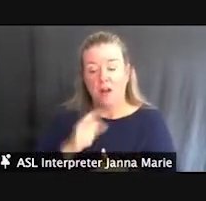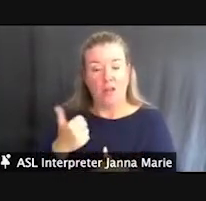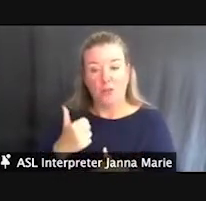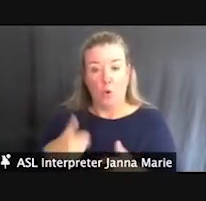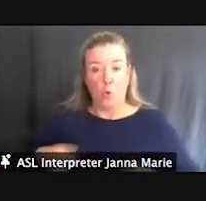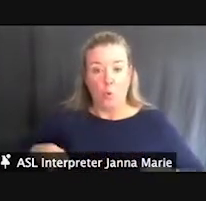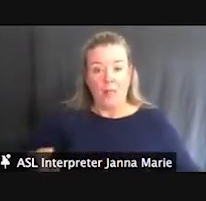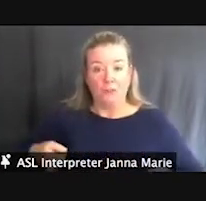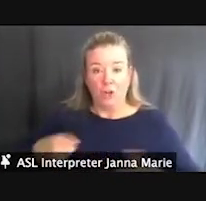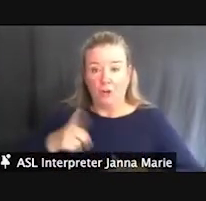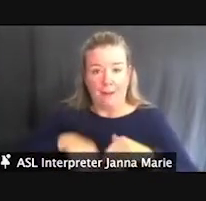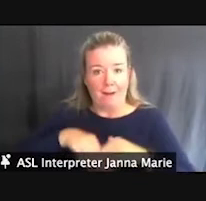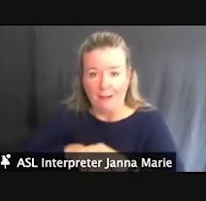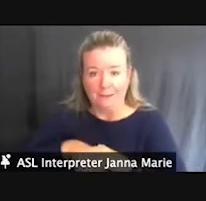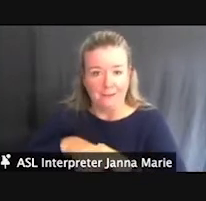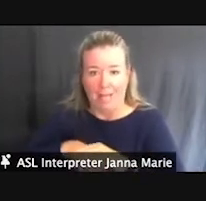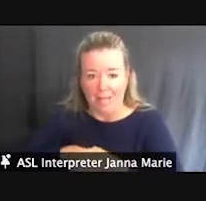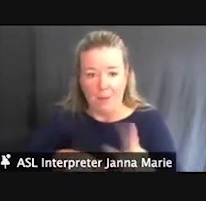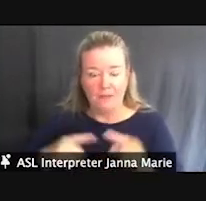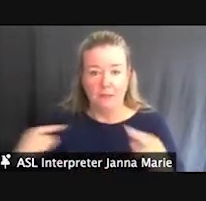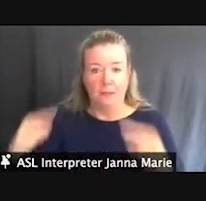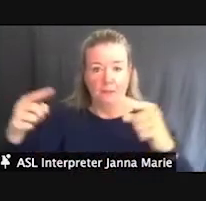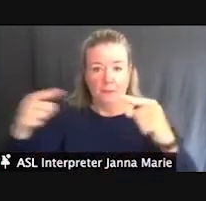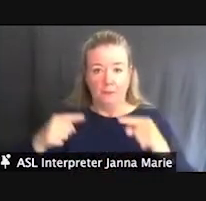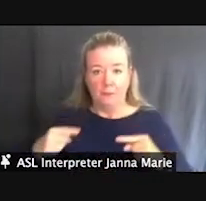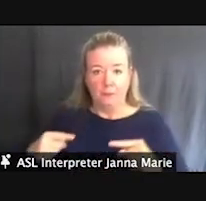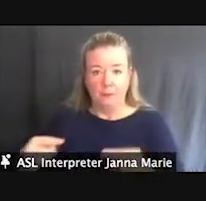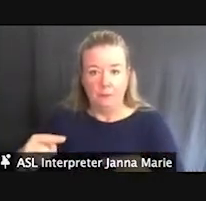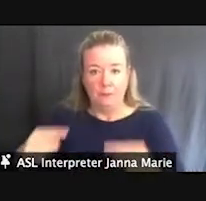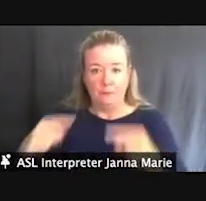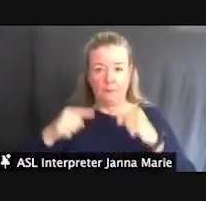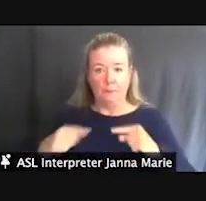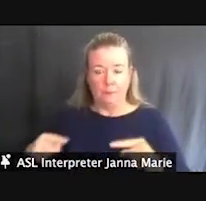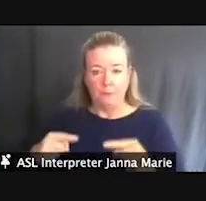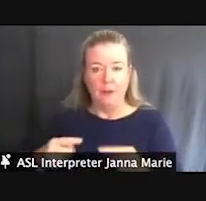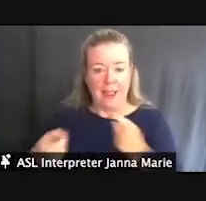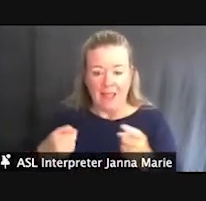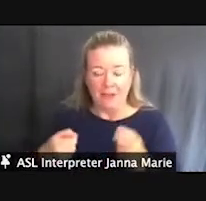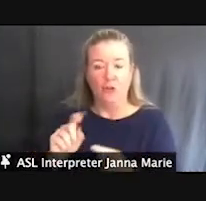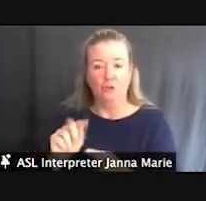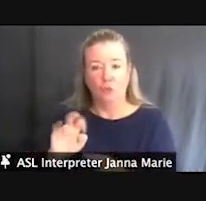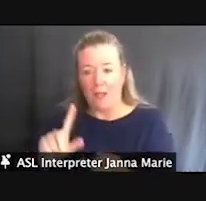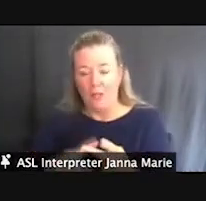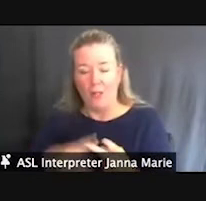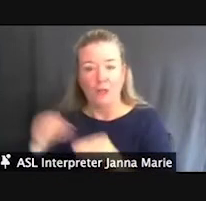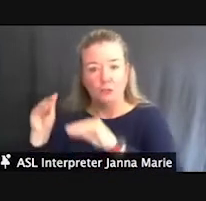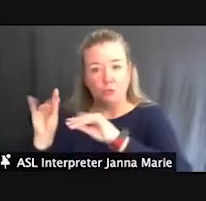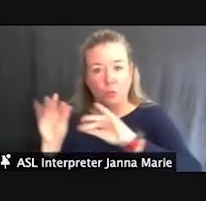These off-road electronic chairs can easily handle trails, snow, sand, and even water up to eight inches in depth.